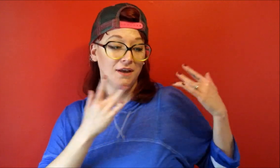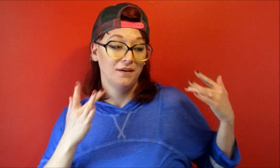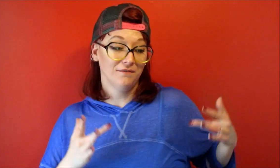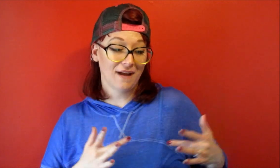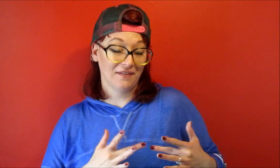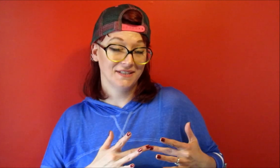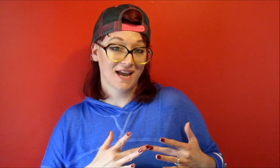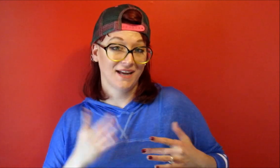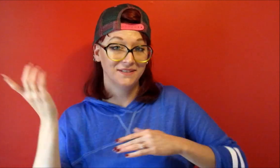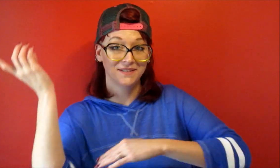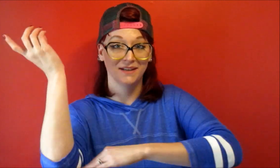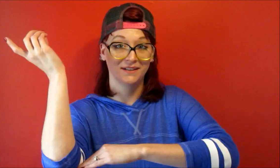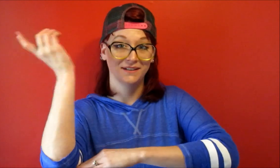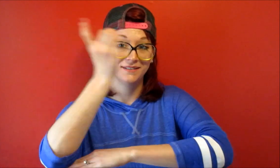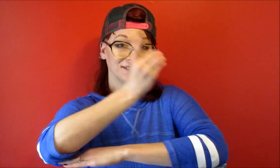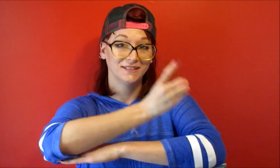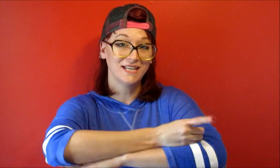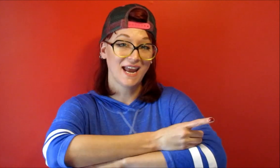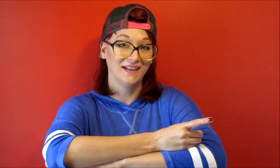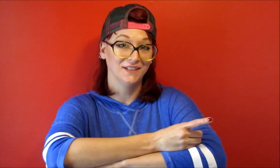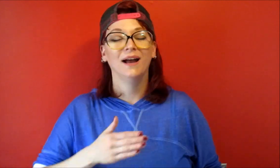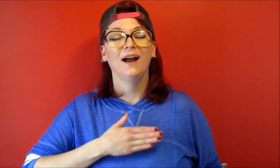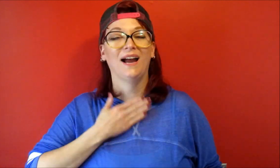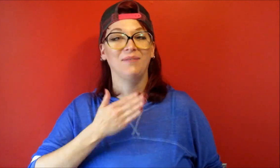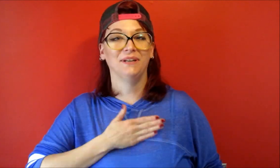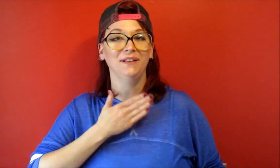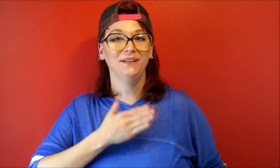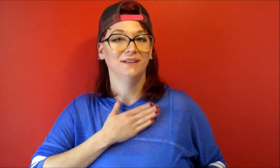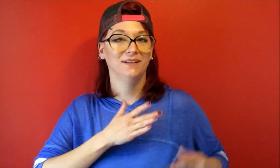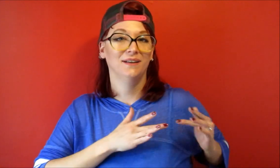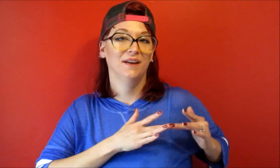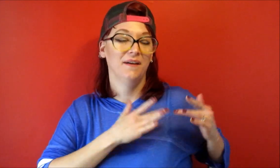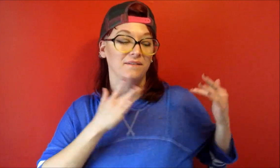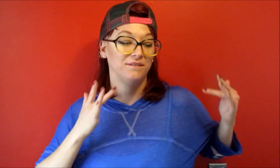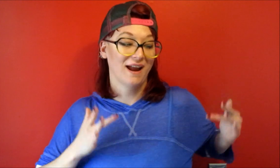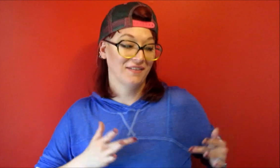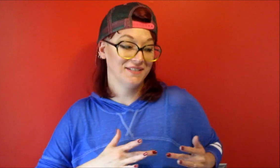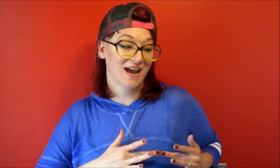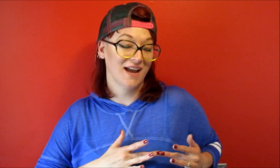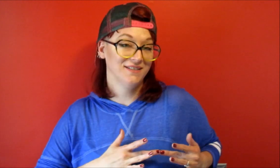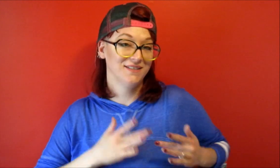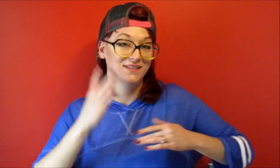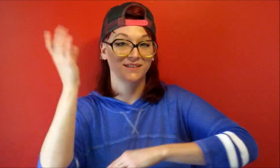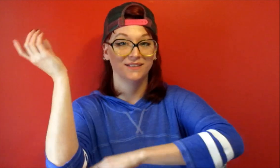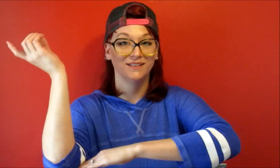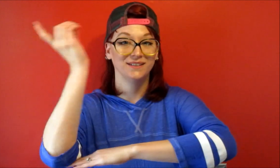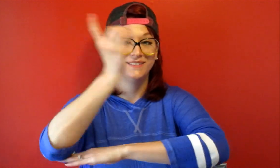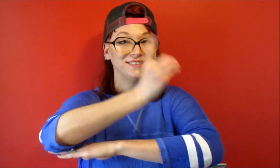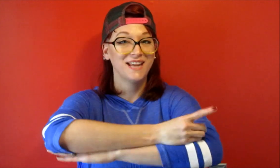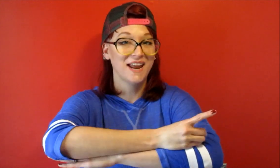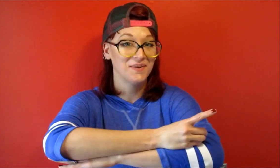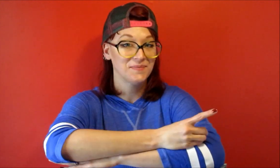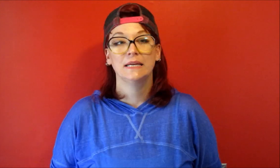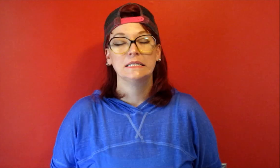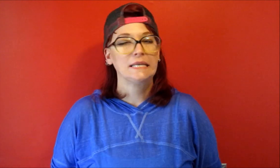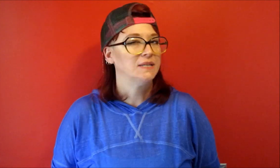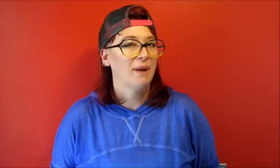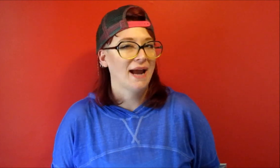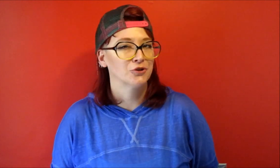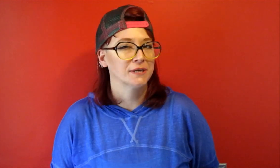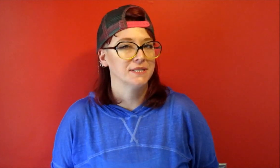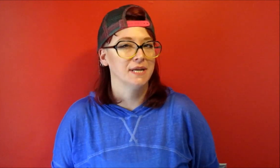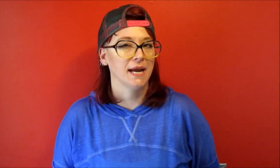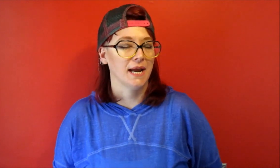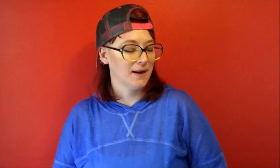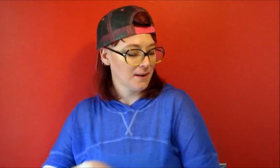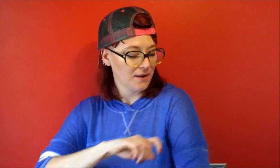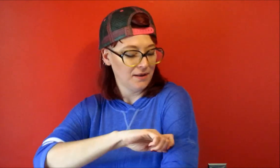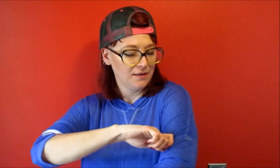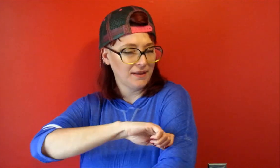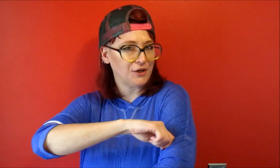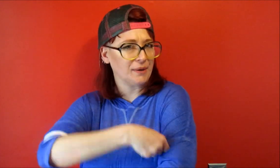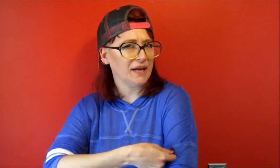Valentine's Day happy Valentine's Day st. Patrick's Day like you're getting